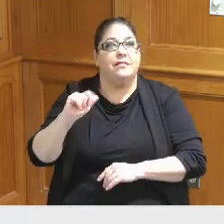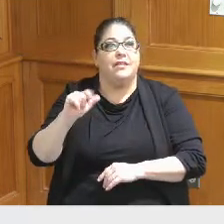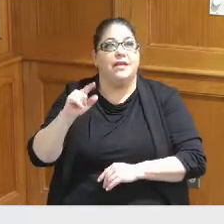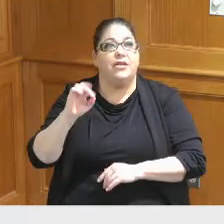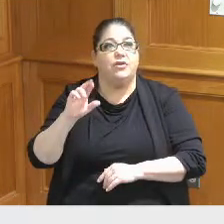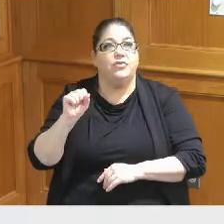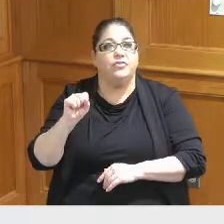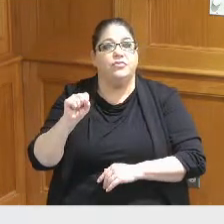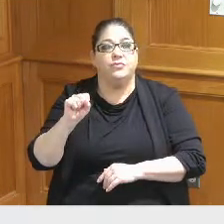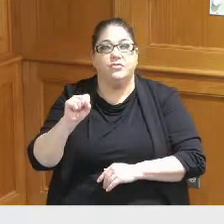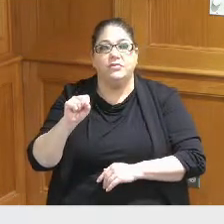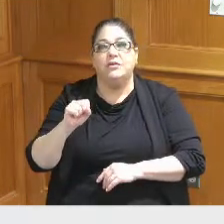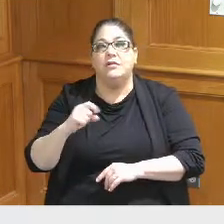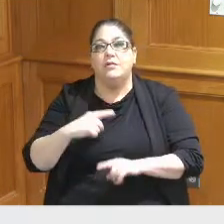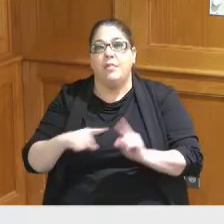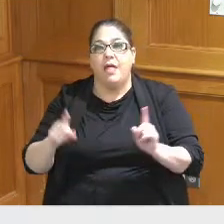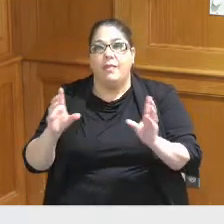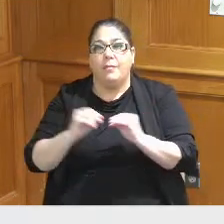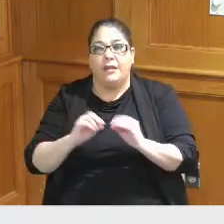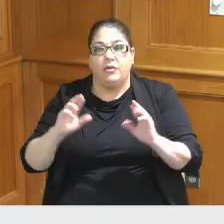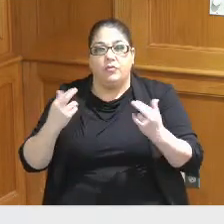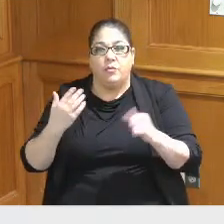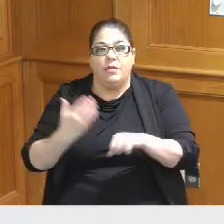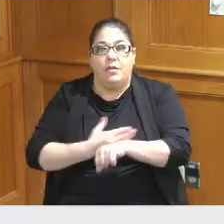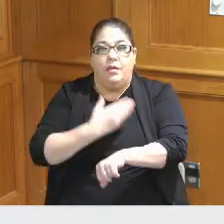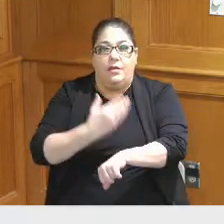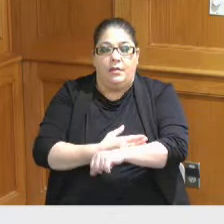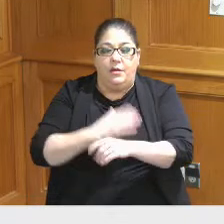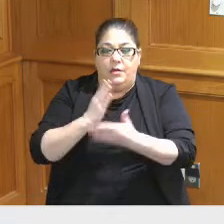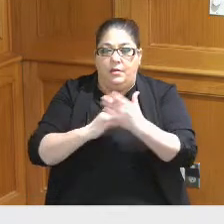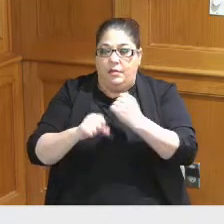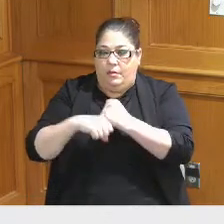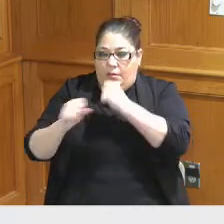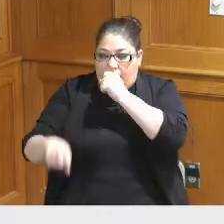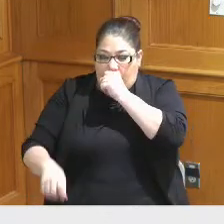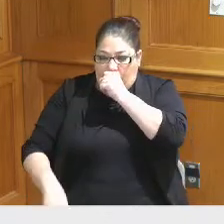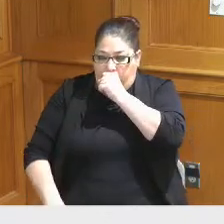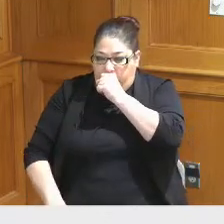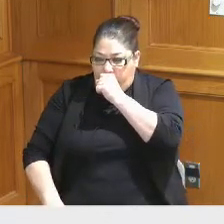but then there's upgrade in the meeting rooms there's some extension although albeit very small